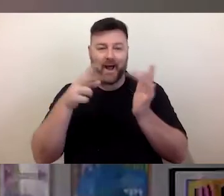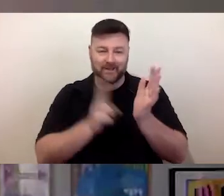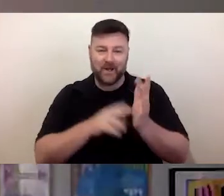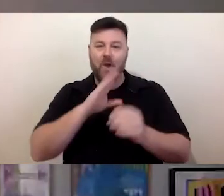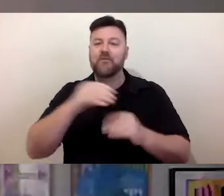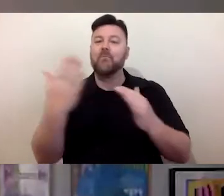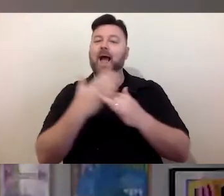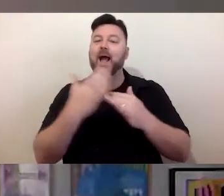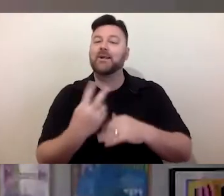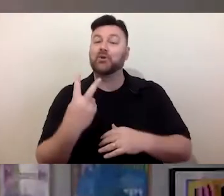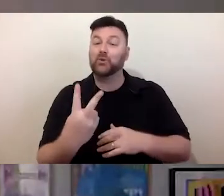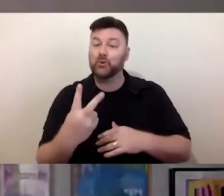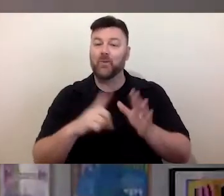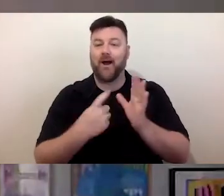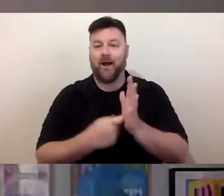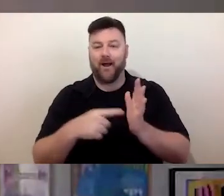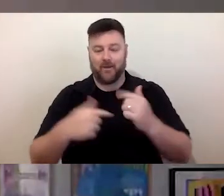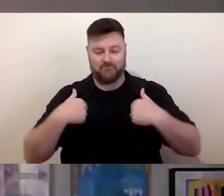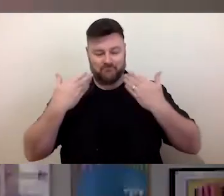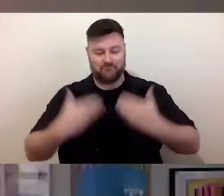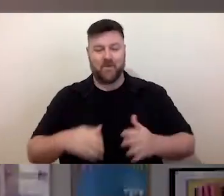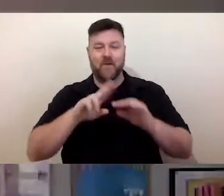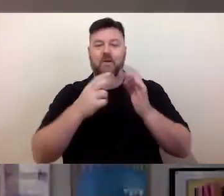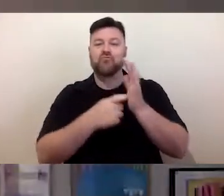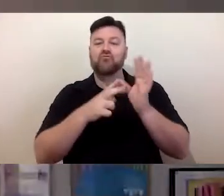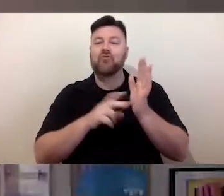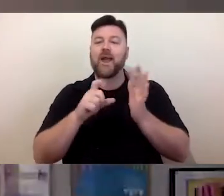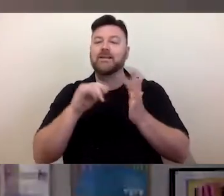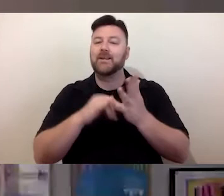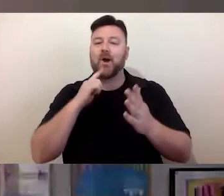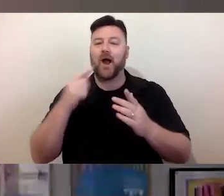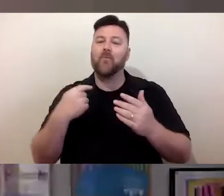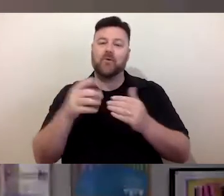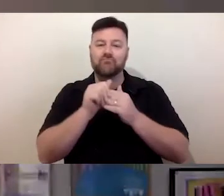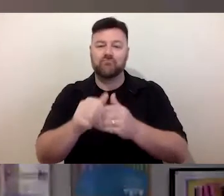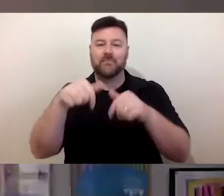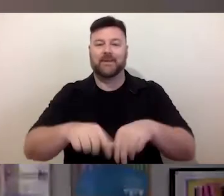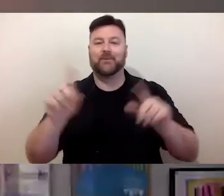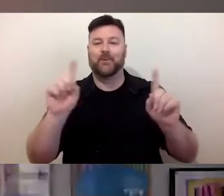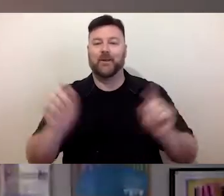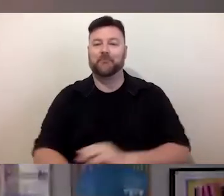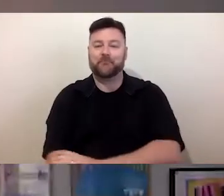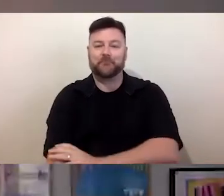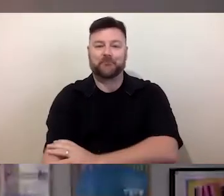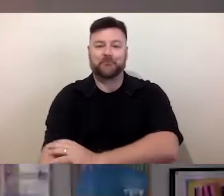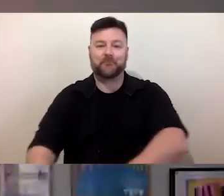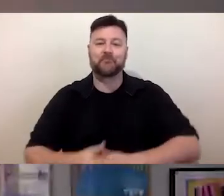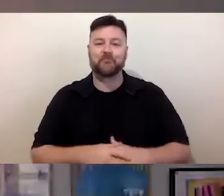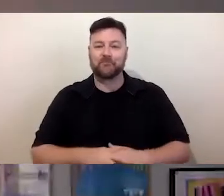your host for today's session. First, I would like to begin by